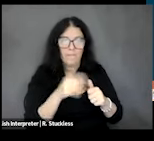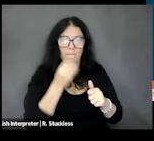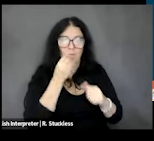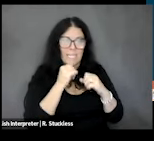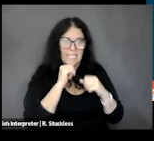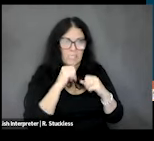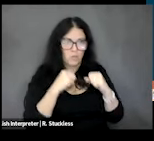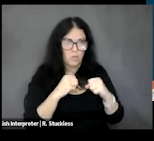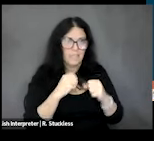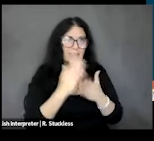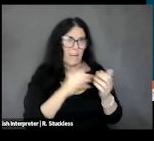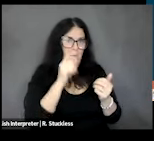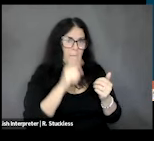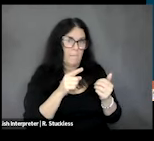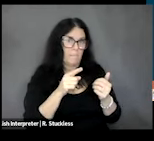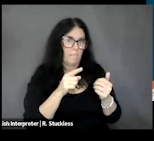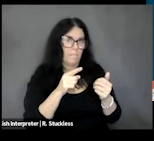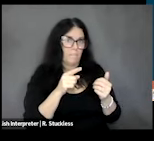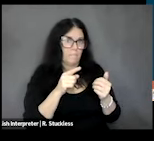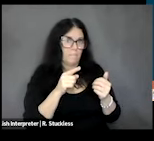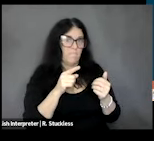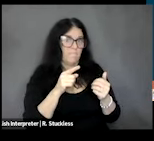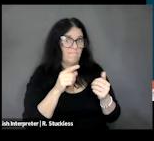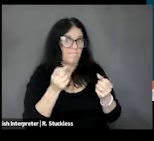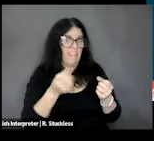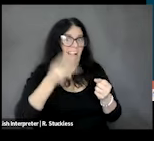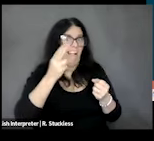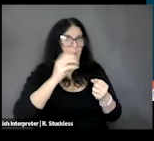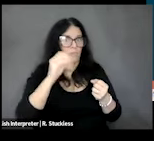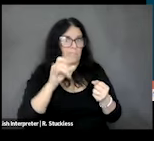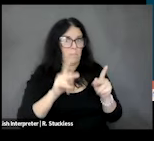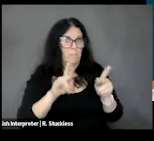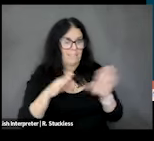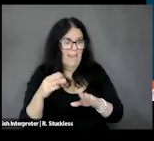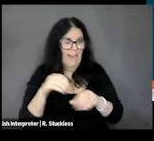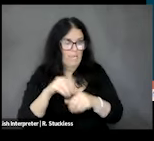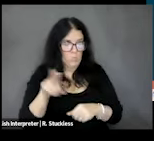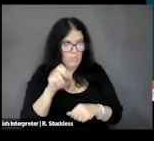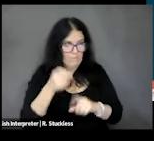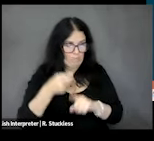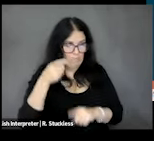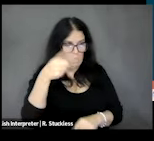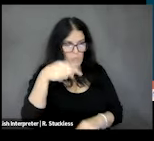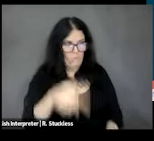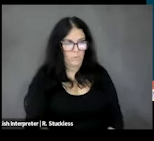These are all some of the main causes of mortality in the US, and then the next